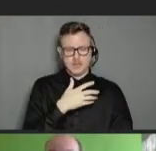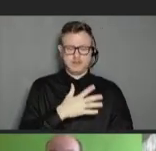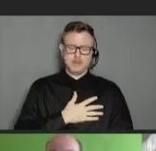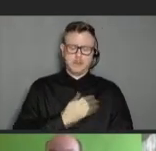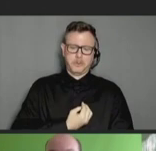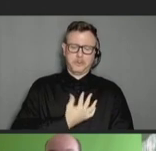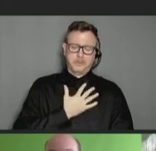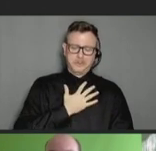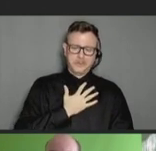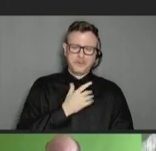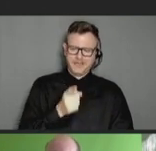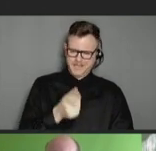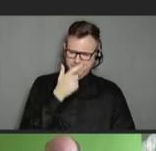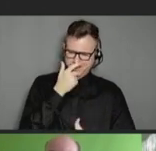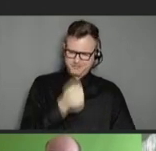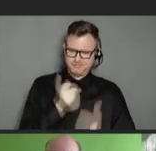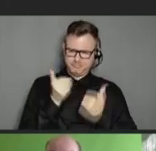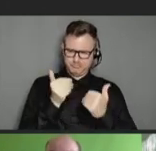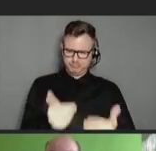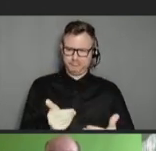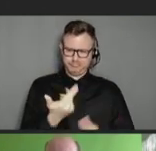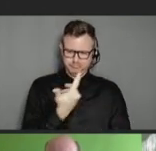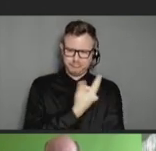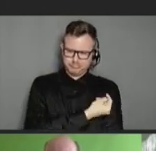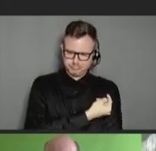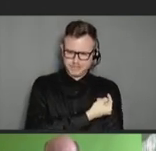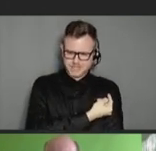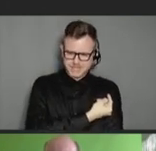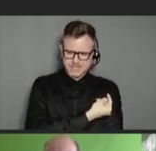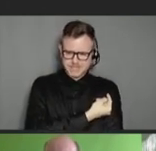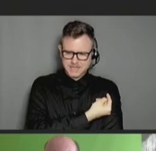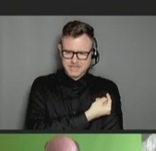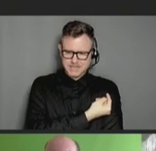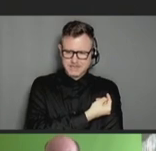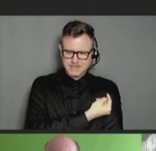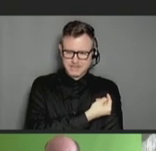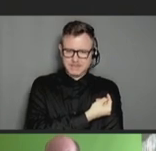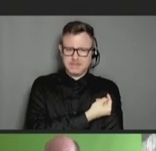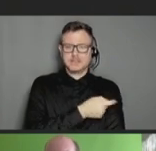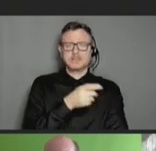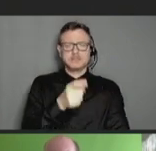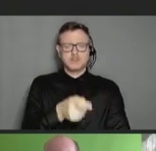You know that he was interested in being vaccinated as a -- you know, as a twin. That said, I